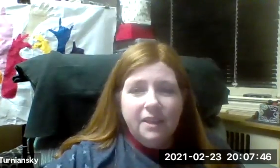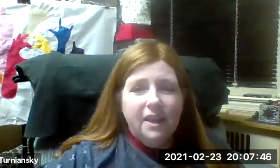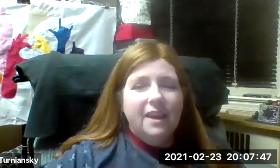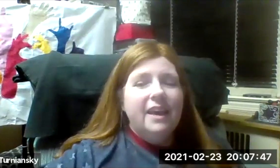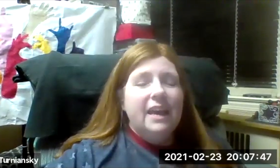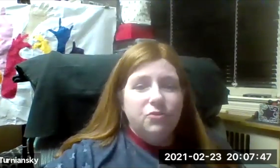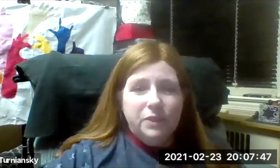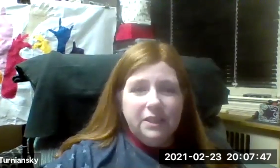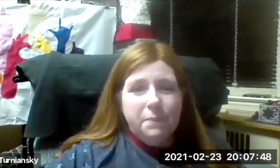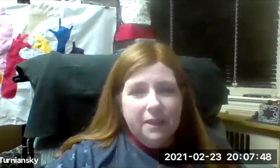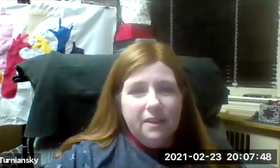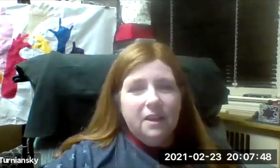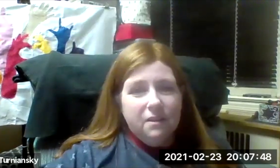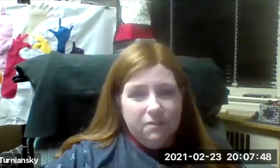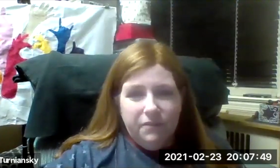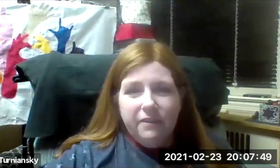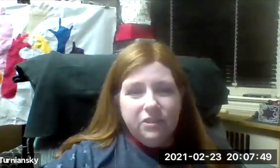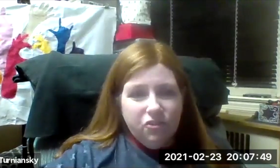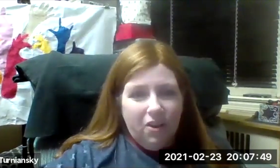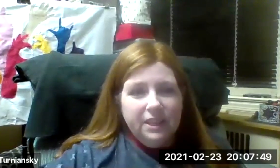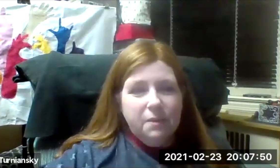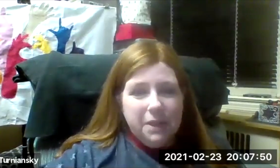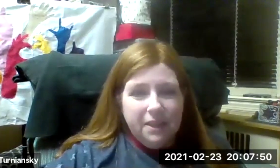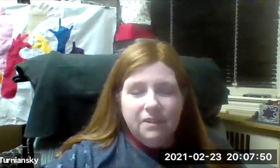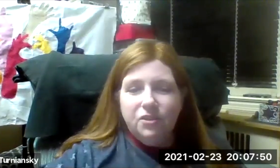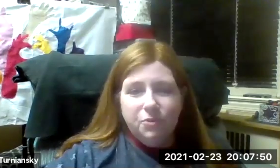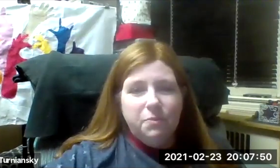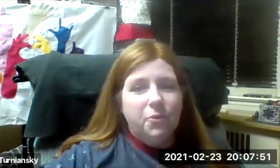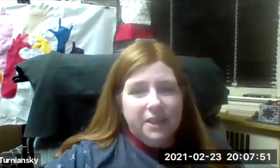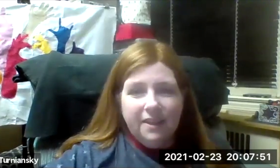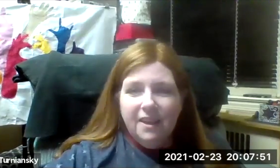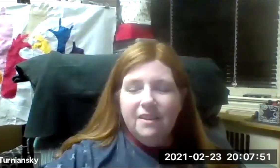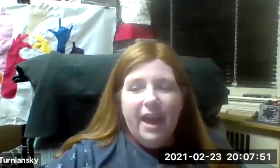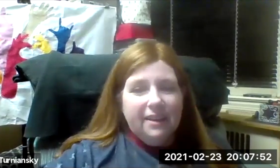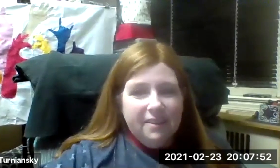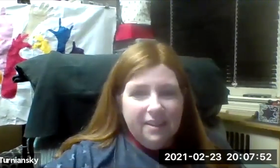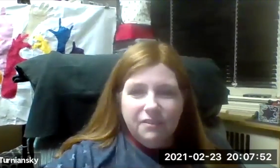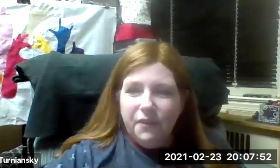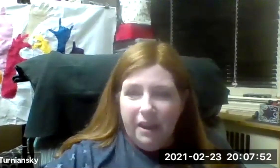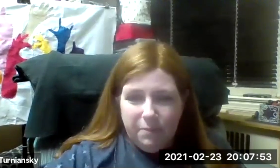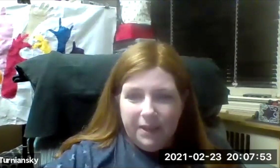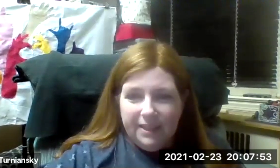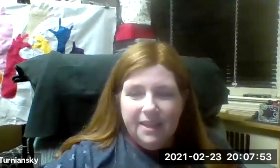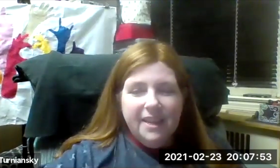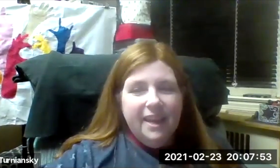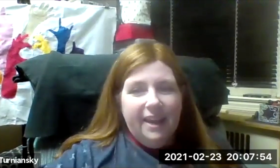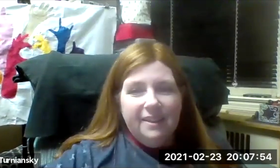Associated, has really been stroangly committed to supporting access for everybody.